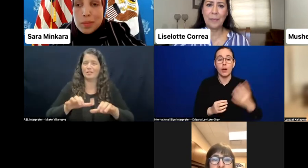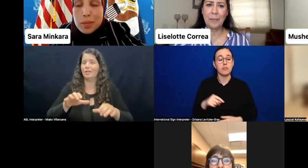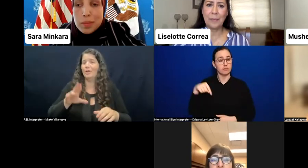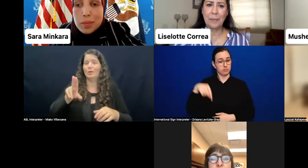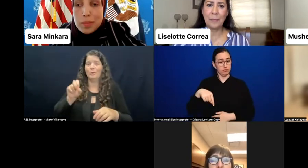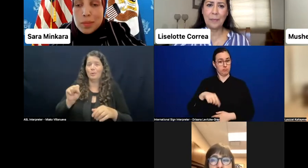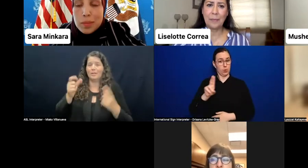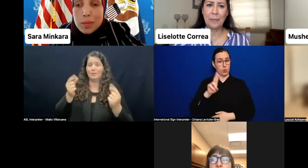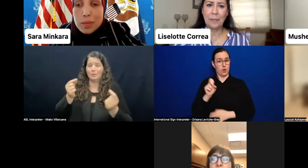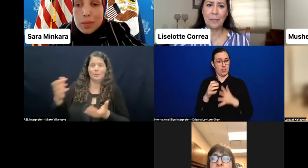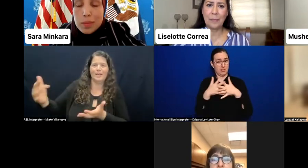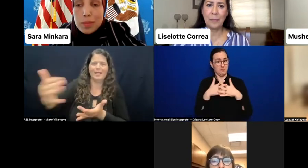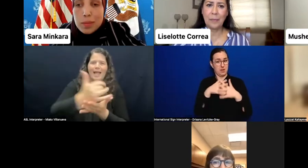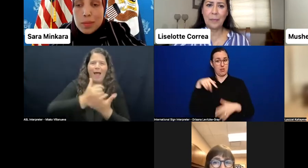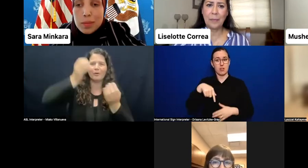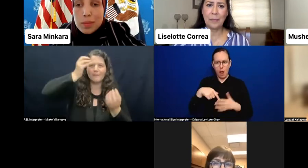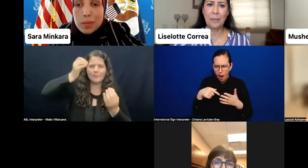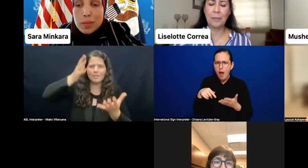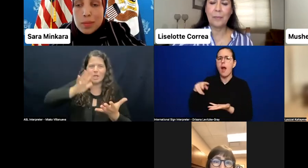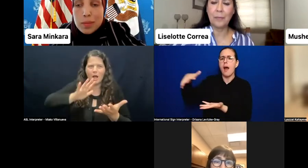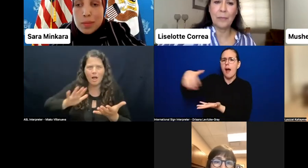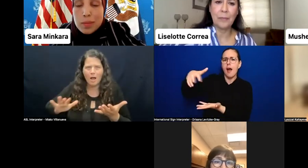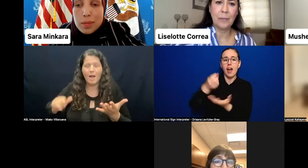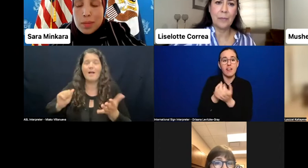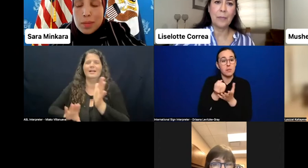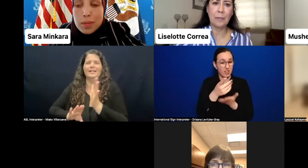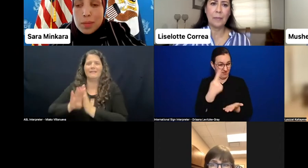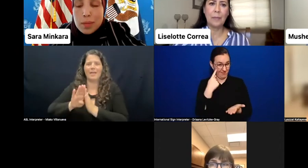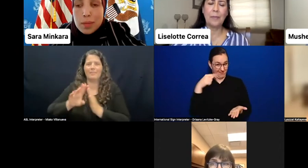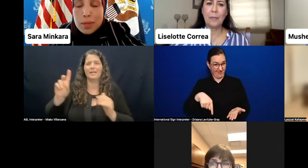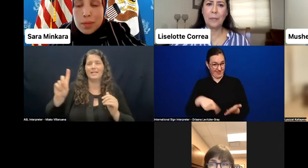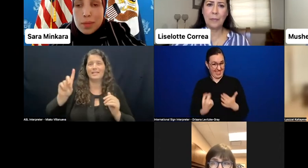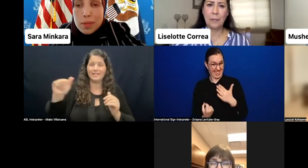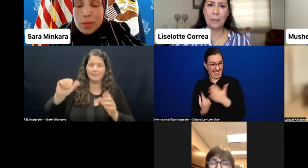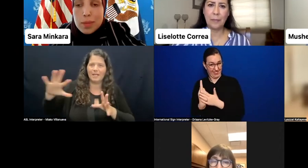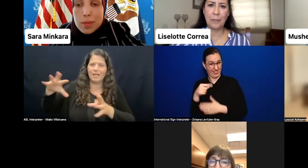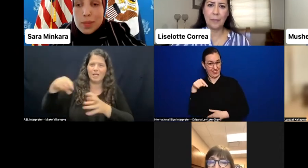to develop a disability inclusive democracy action plan.